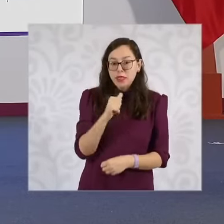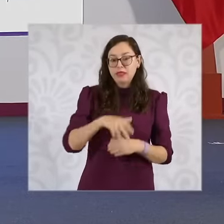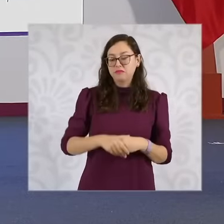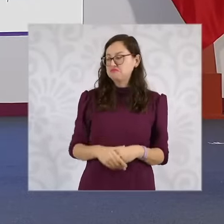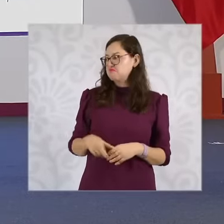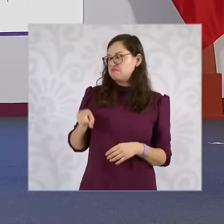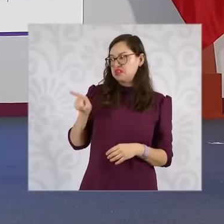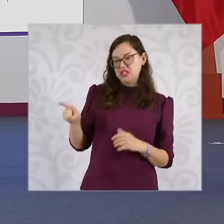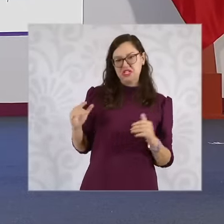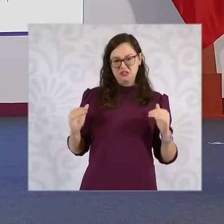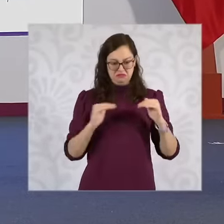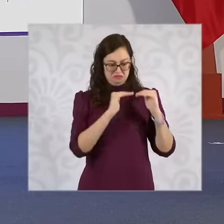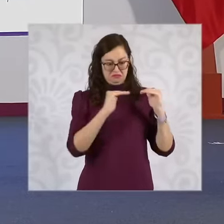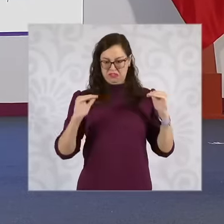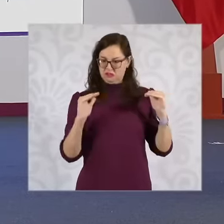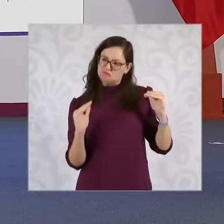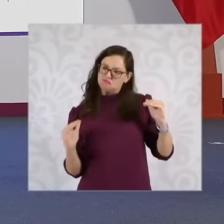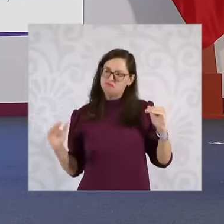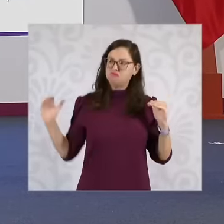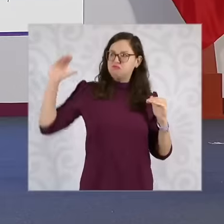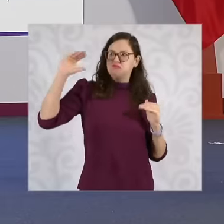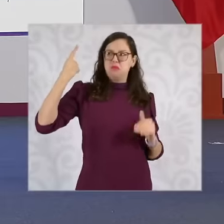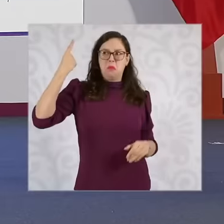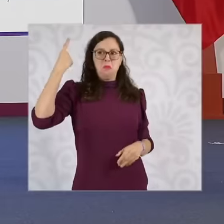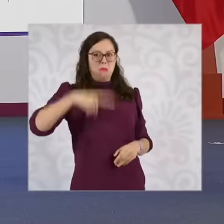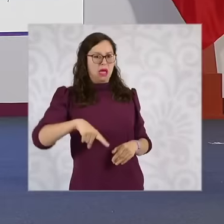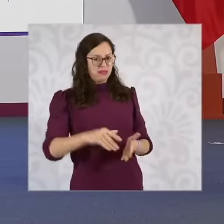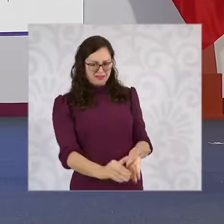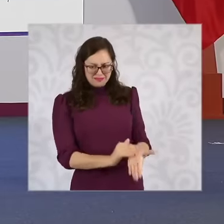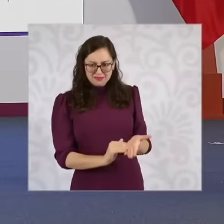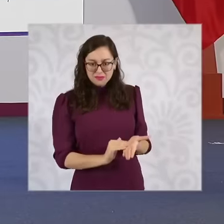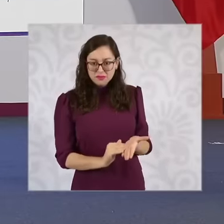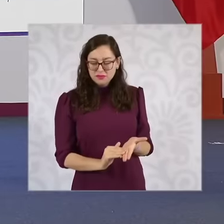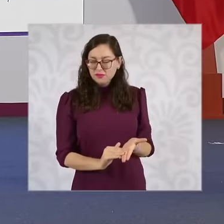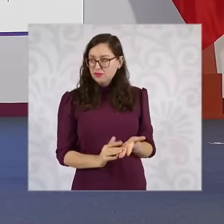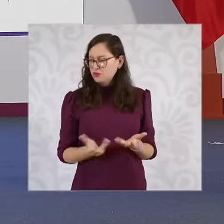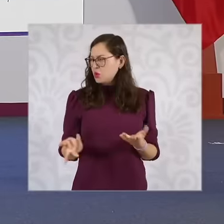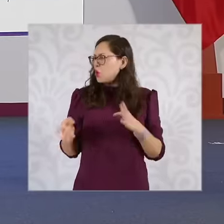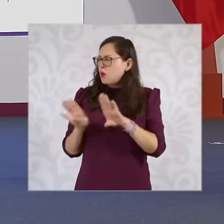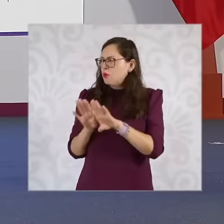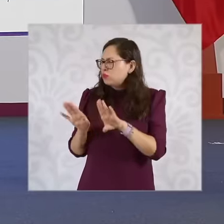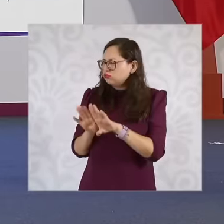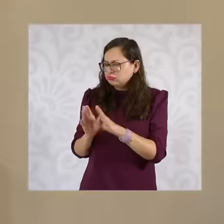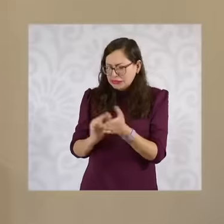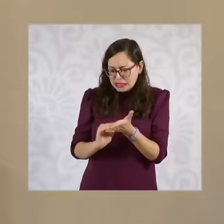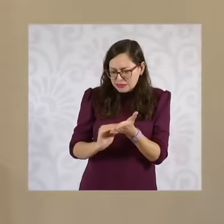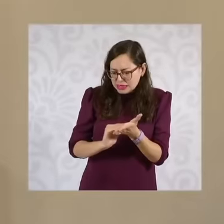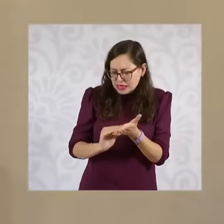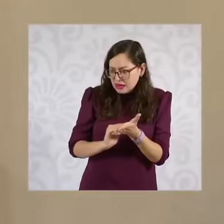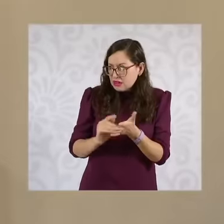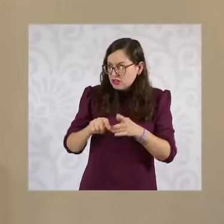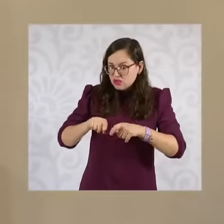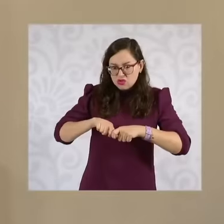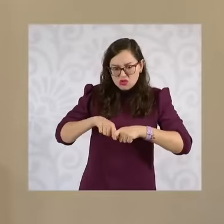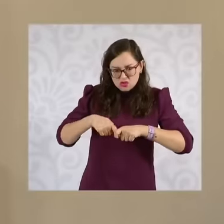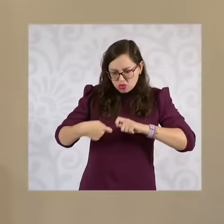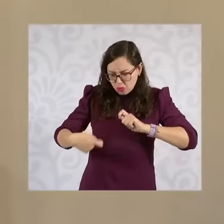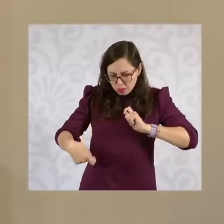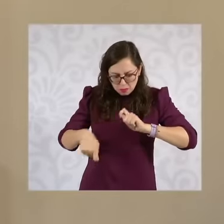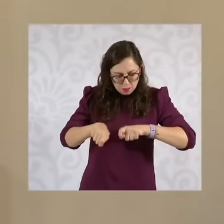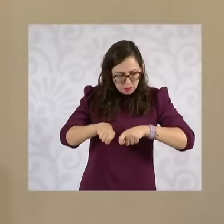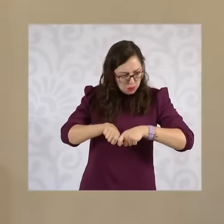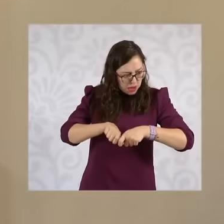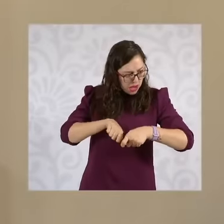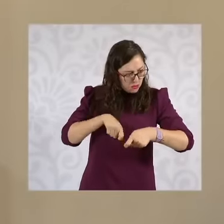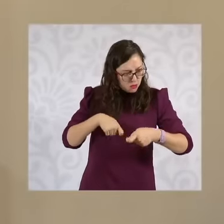What does it mean to delete if it is published that it be broken because there are physical publications that